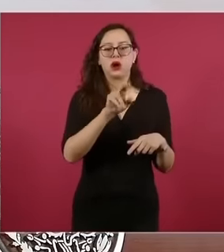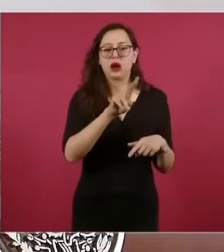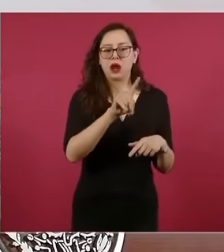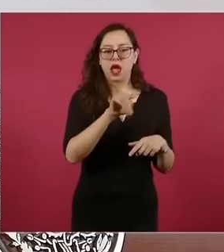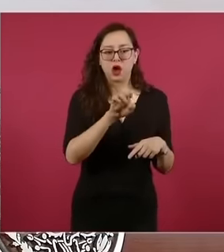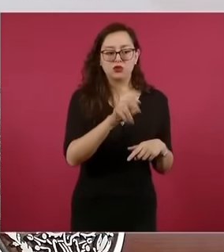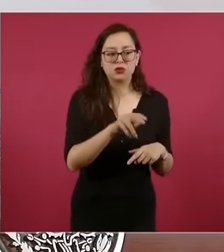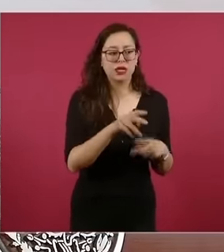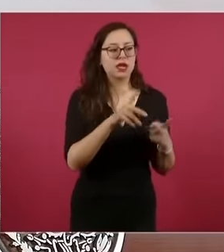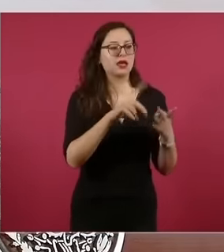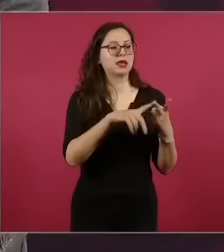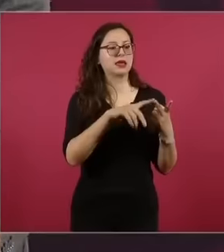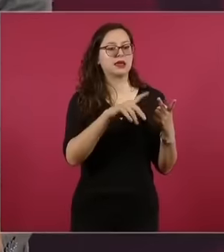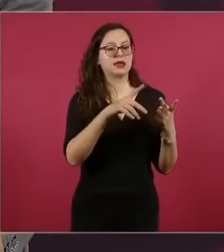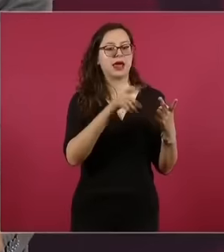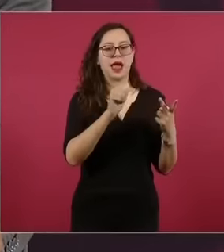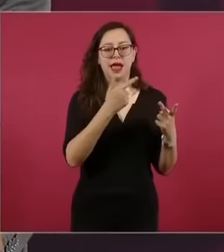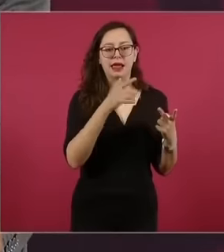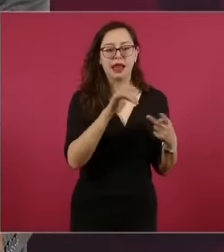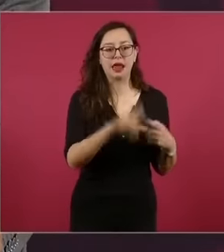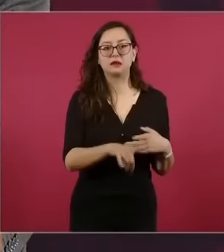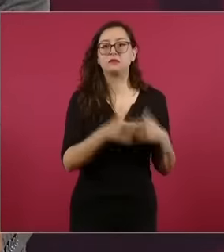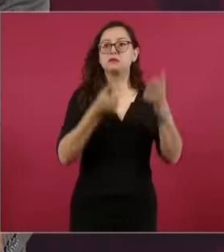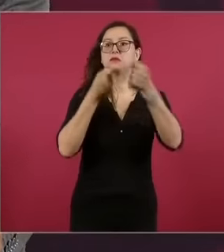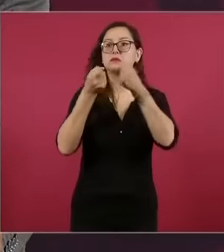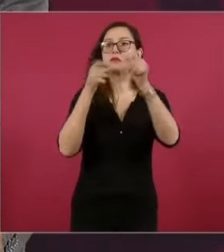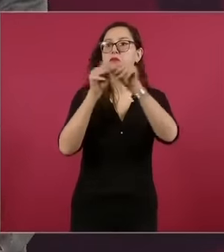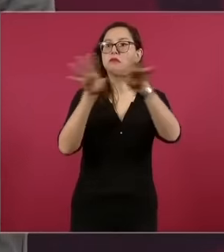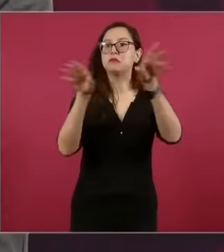anything, they don't say